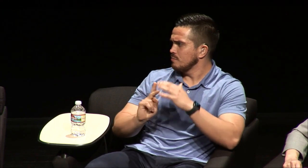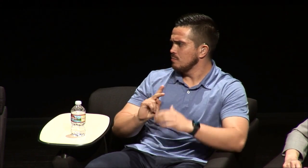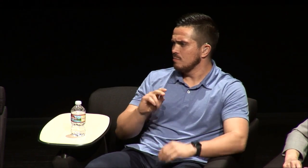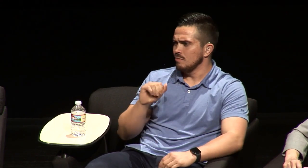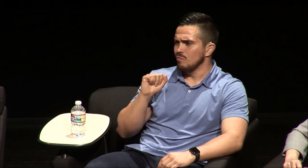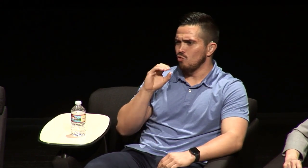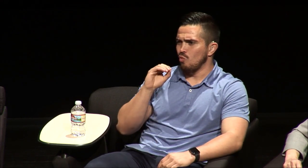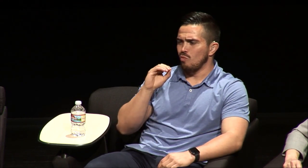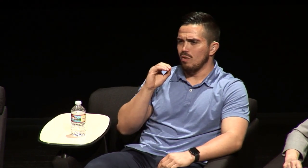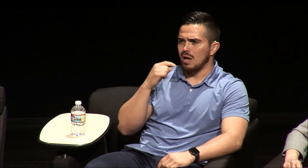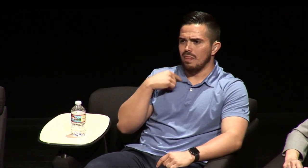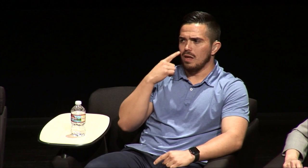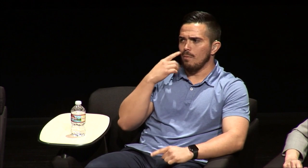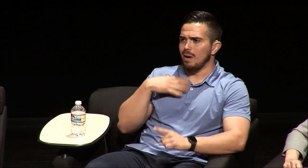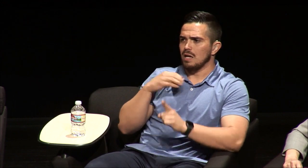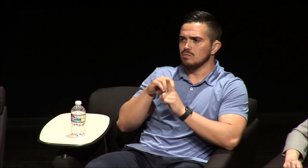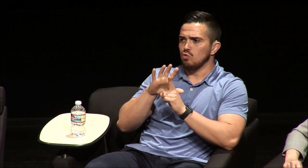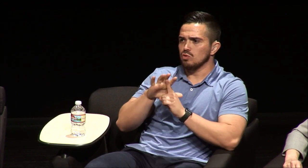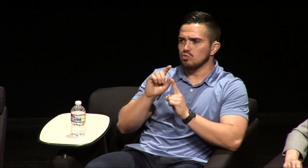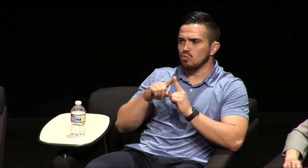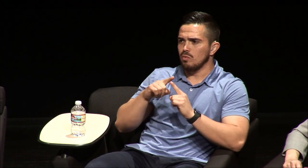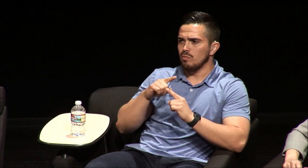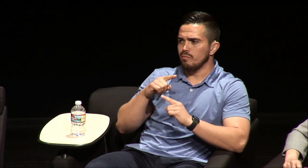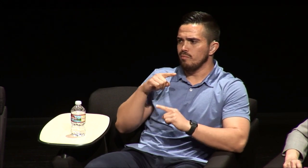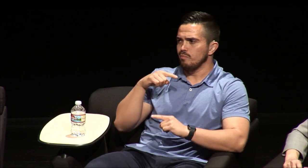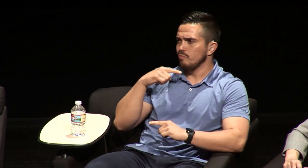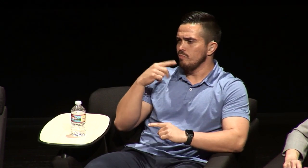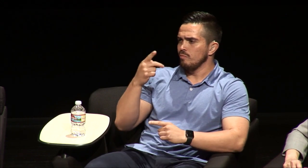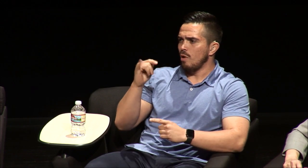into a mainstream school system right after preschool in kindergarten and I